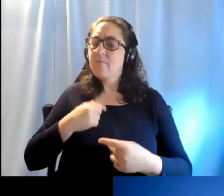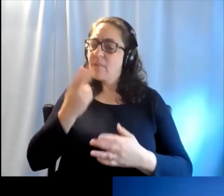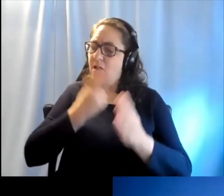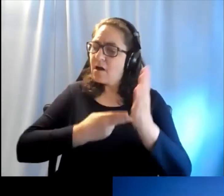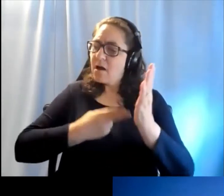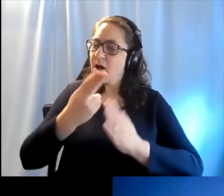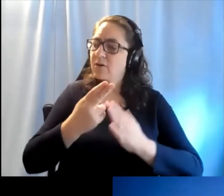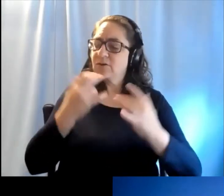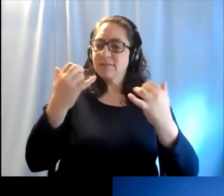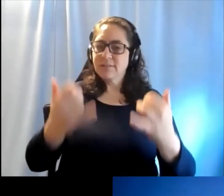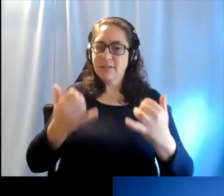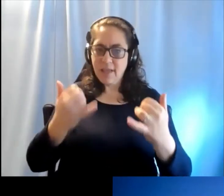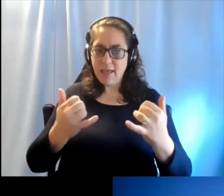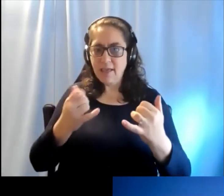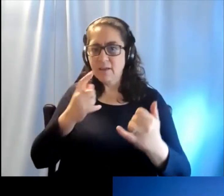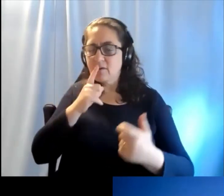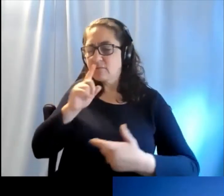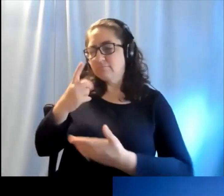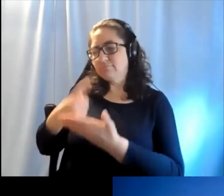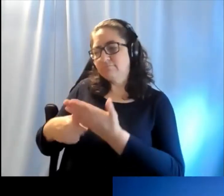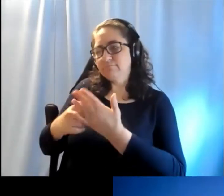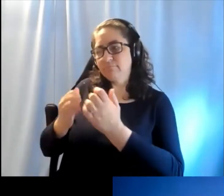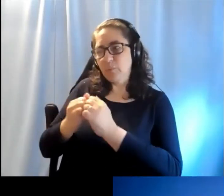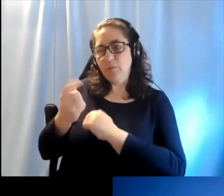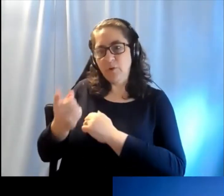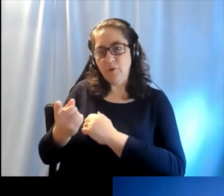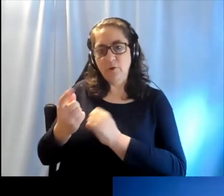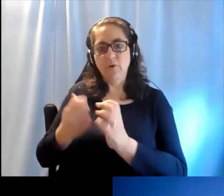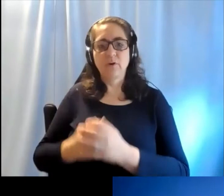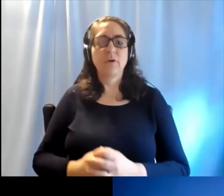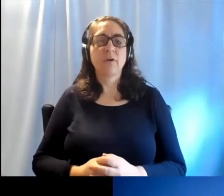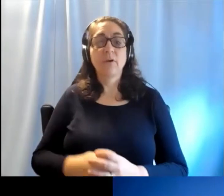have the time today to talk a little bit with her.